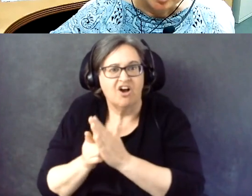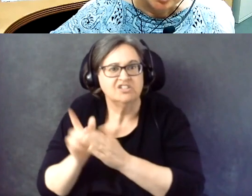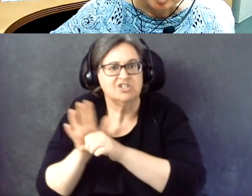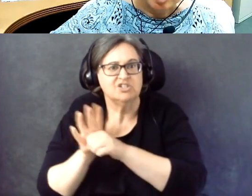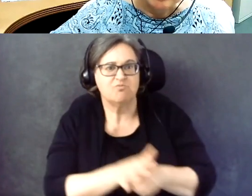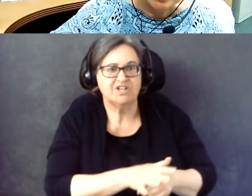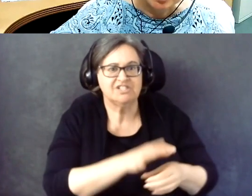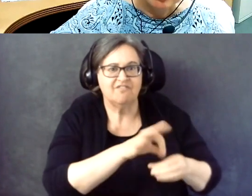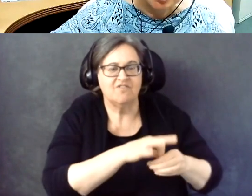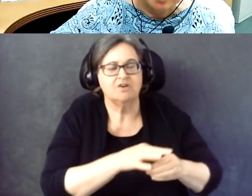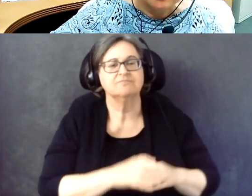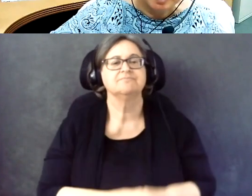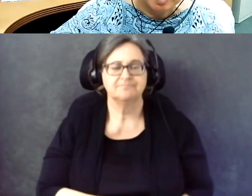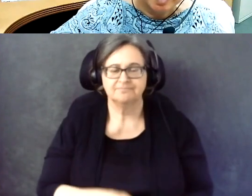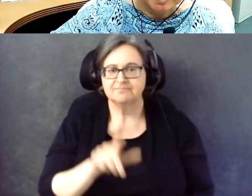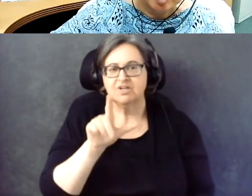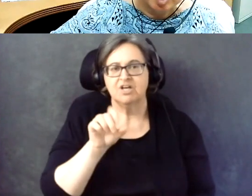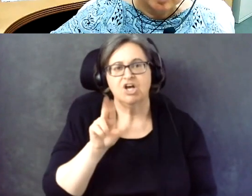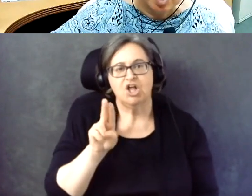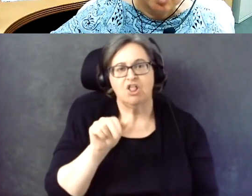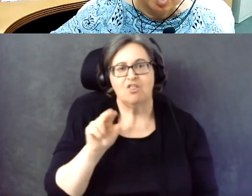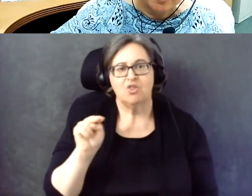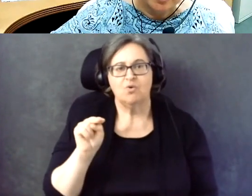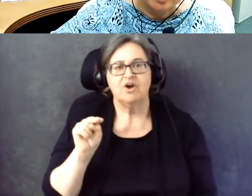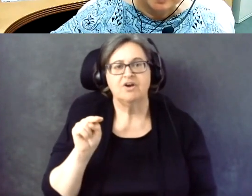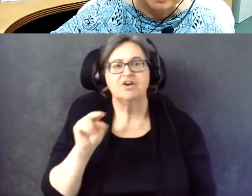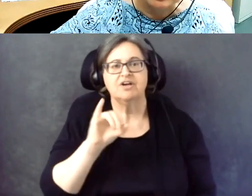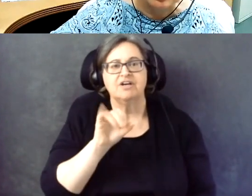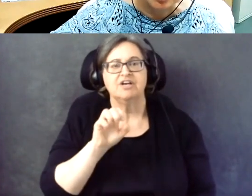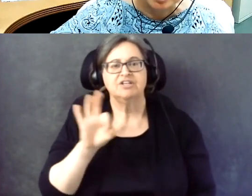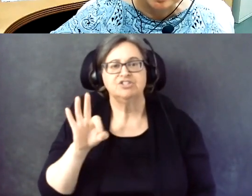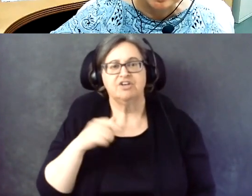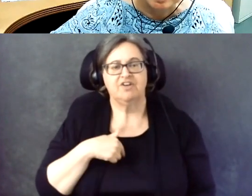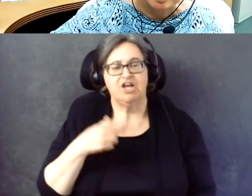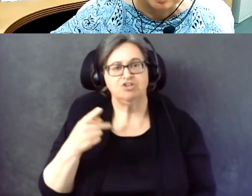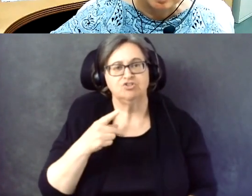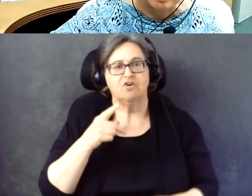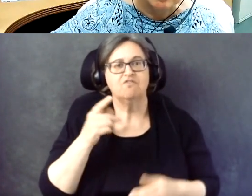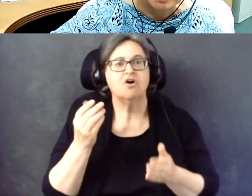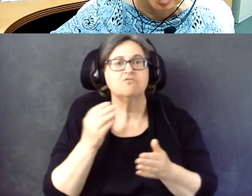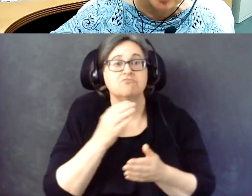That's a good question.